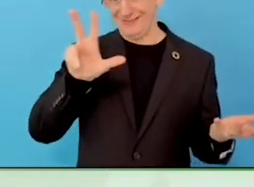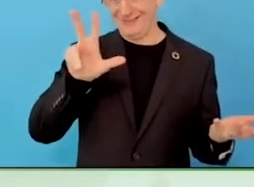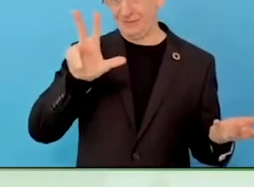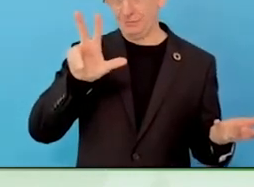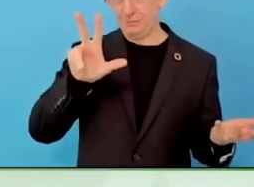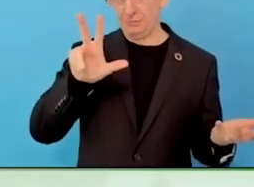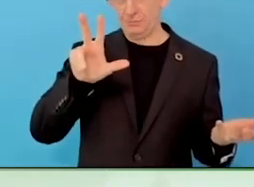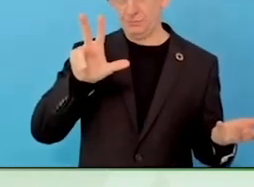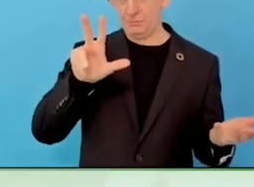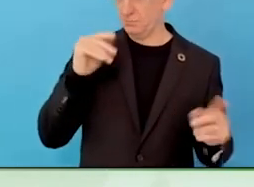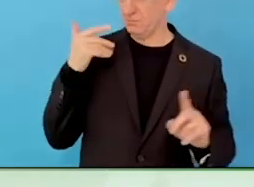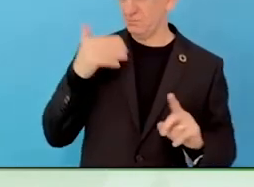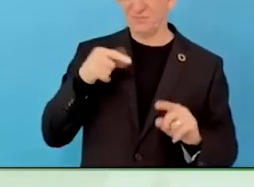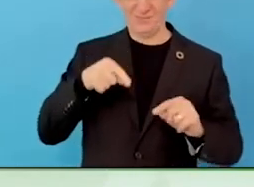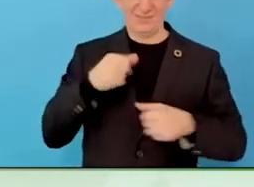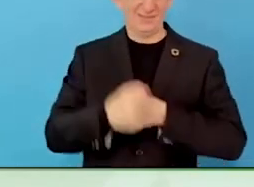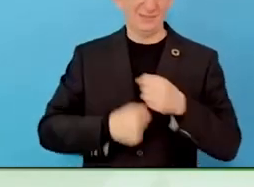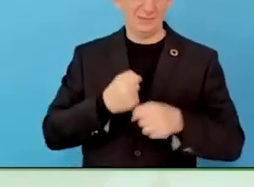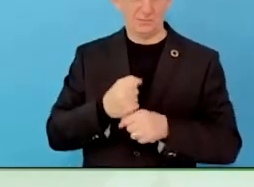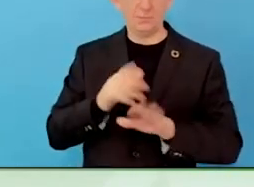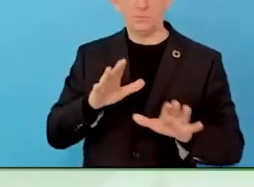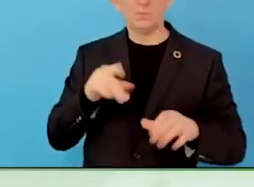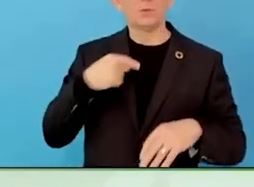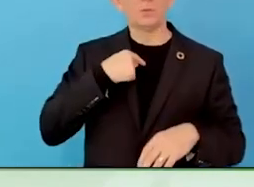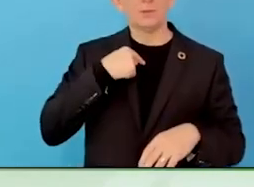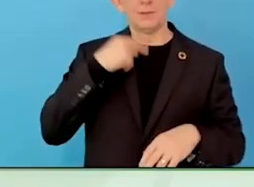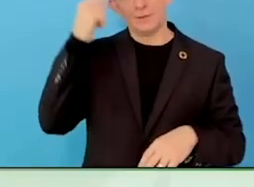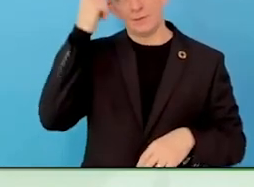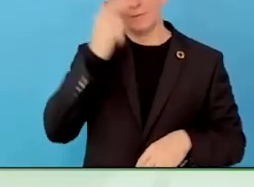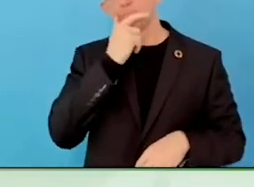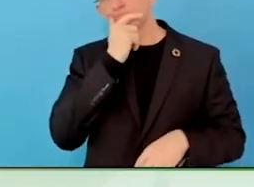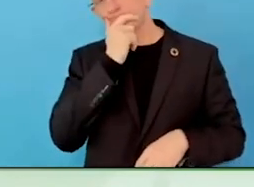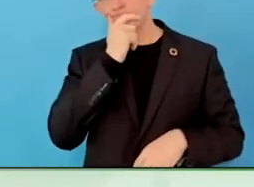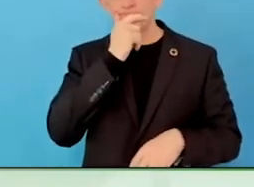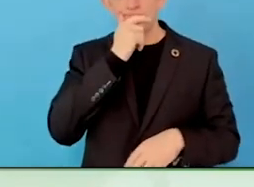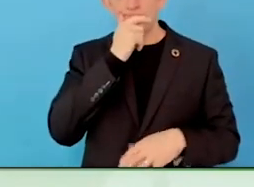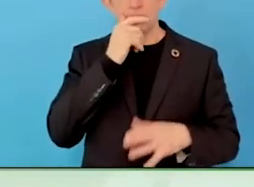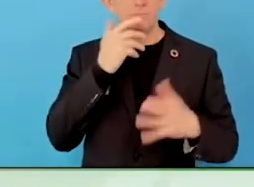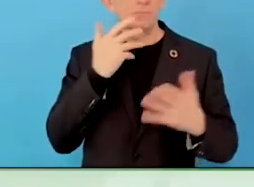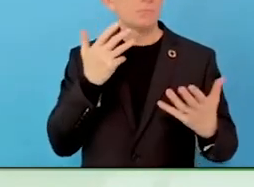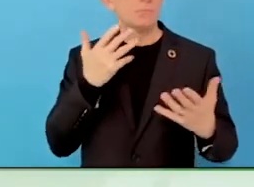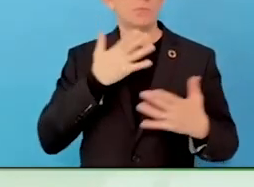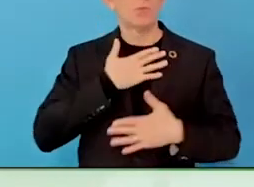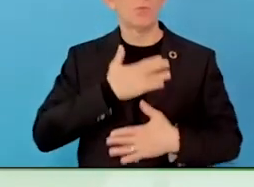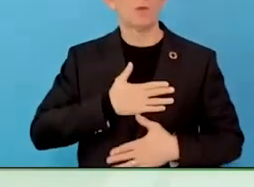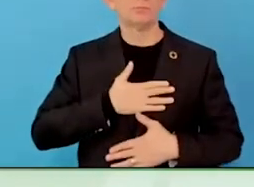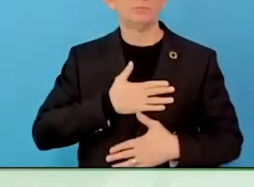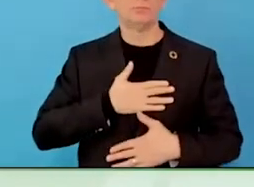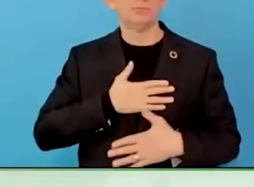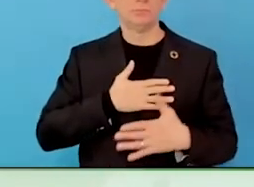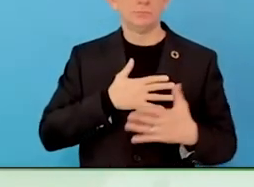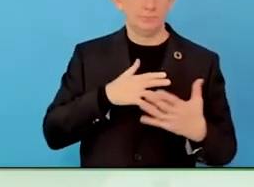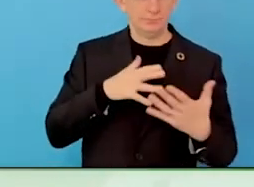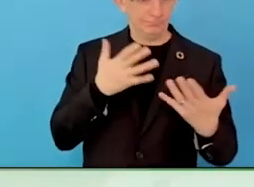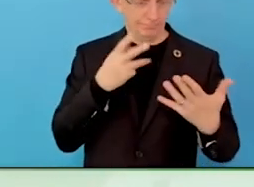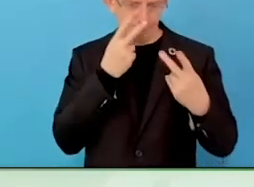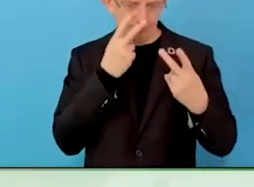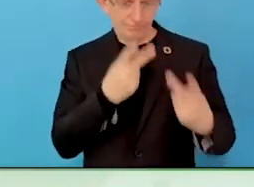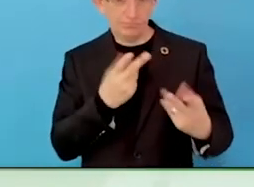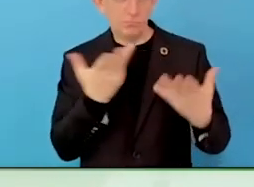We found out every time a person for interview, they were getting